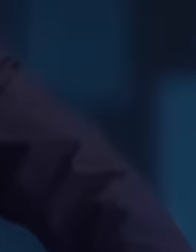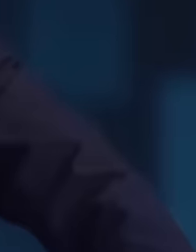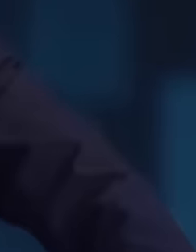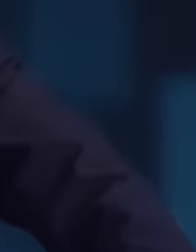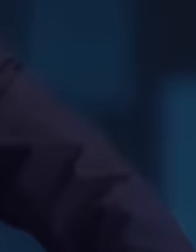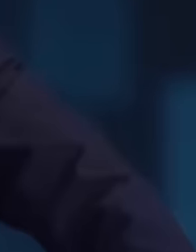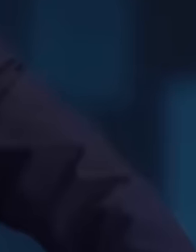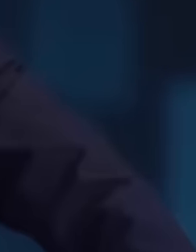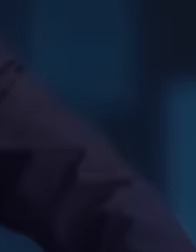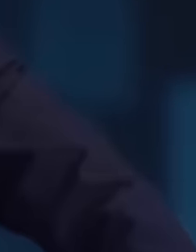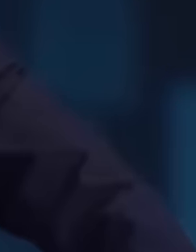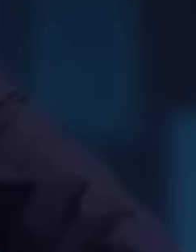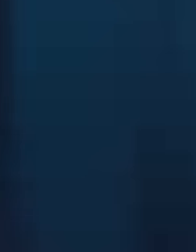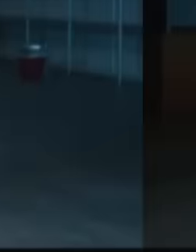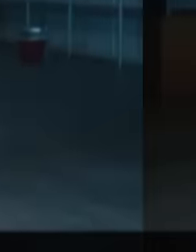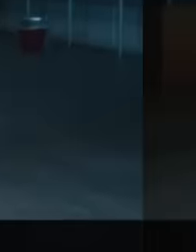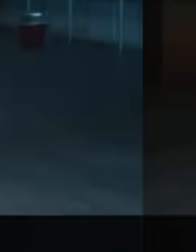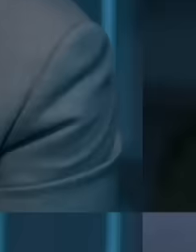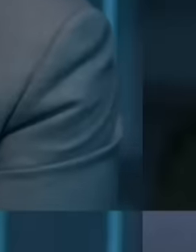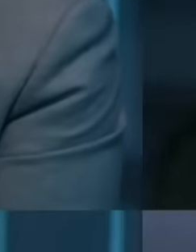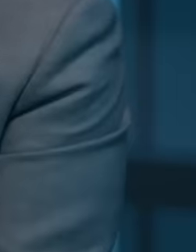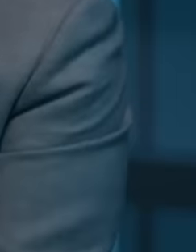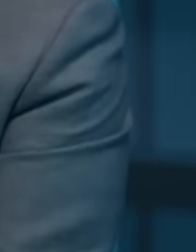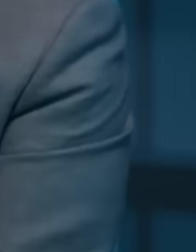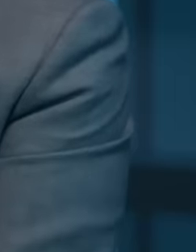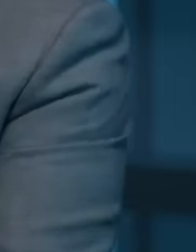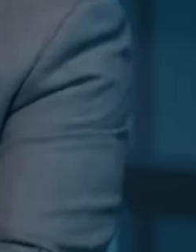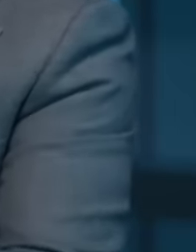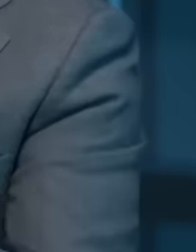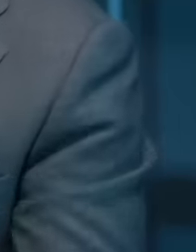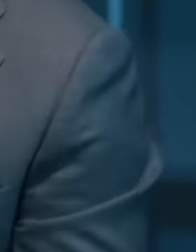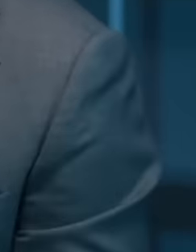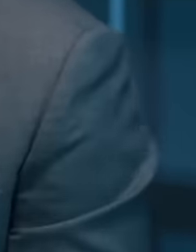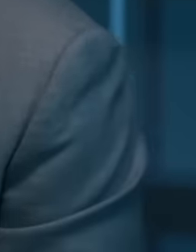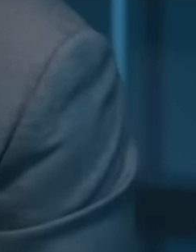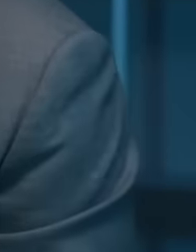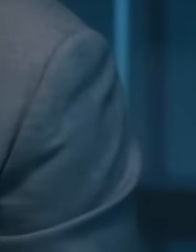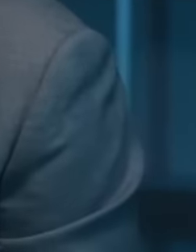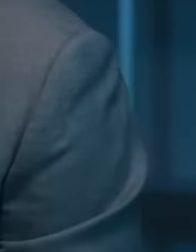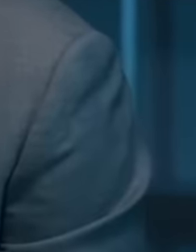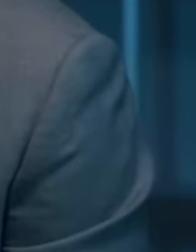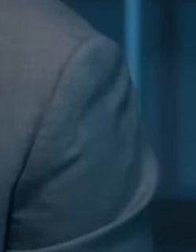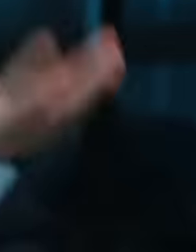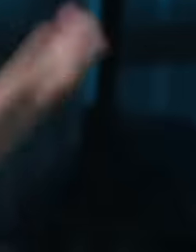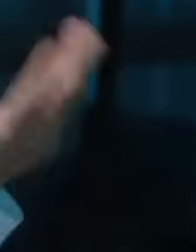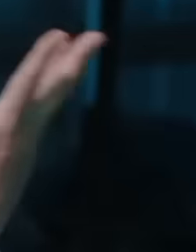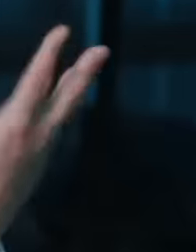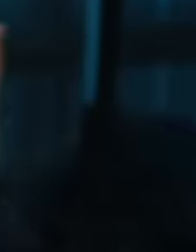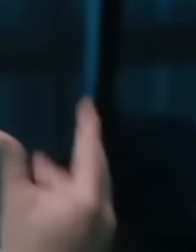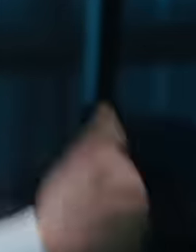the great leaders have been left in ruins since now they have not received a single peso to